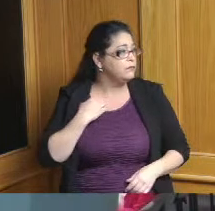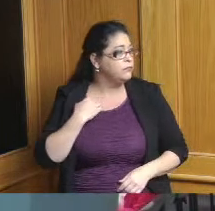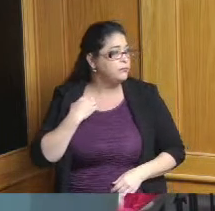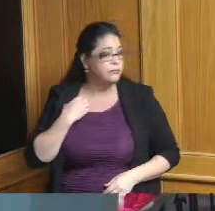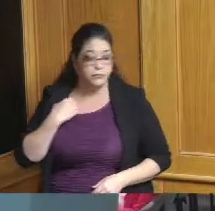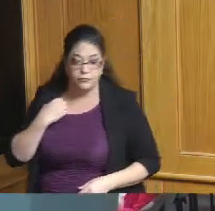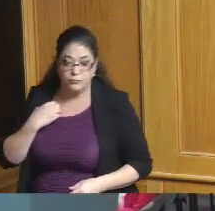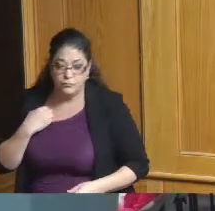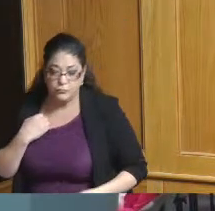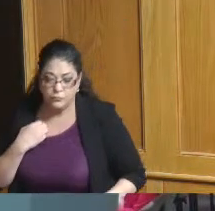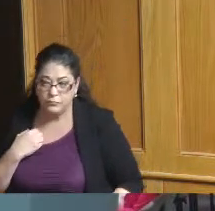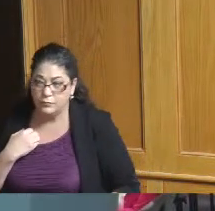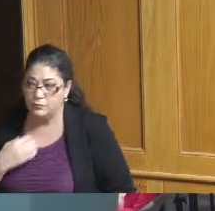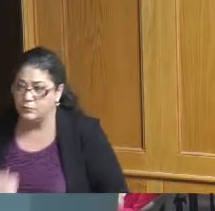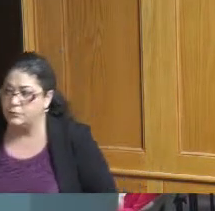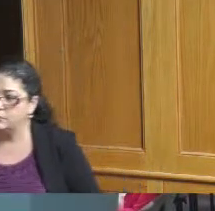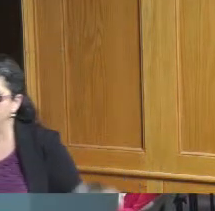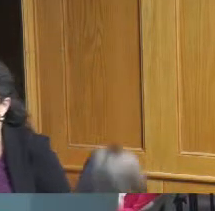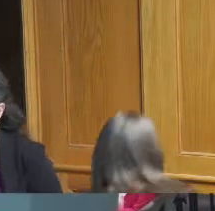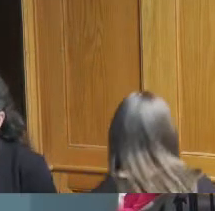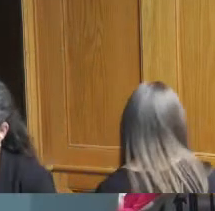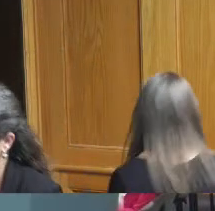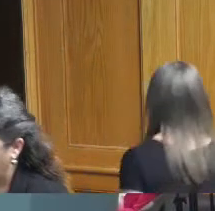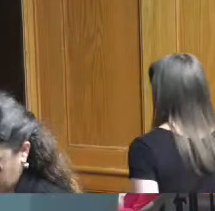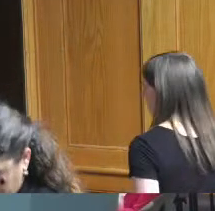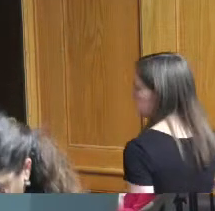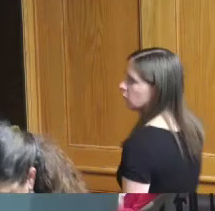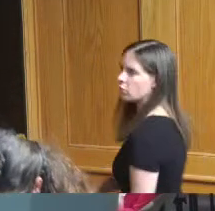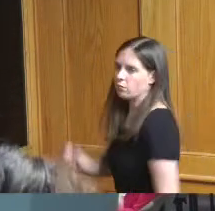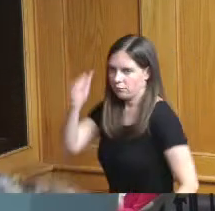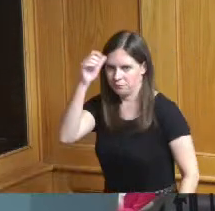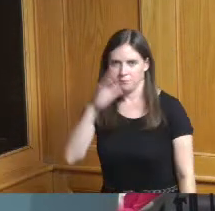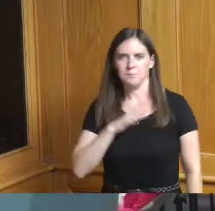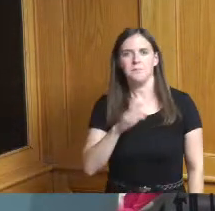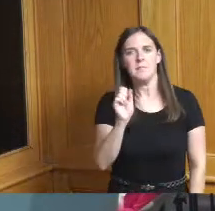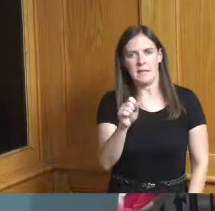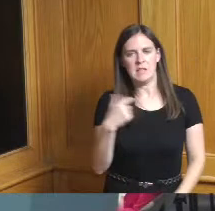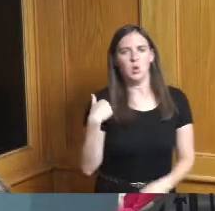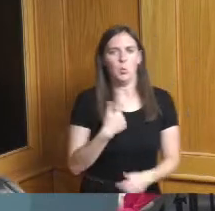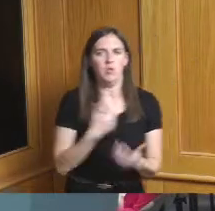well I HCDC is available to help communities so we are one resource that they can access